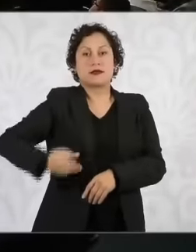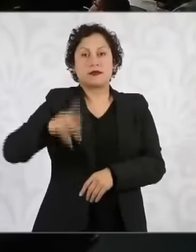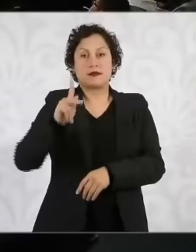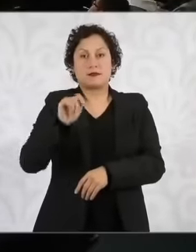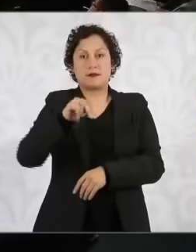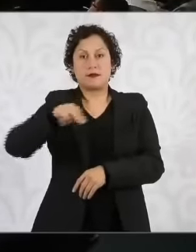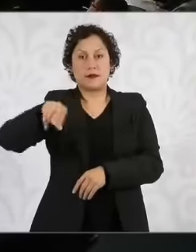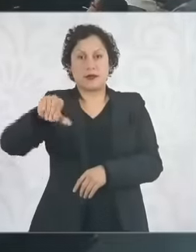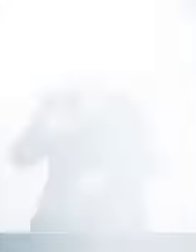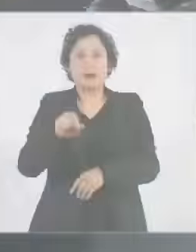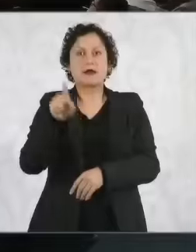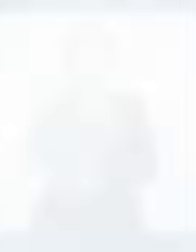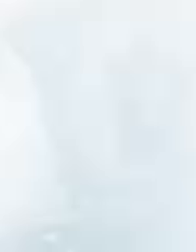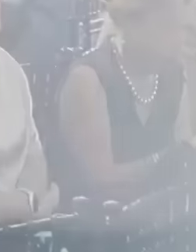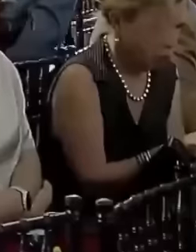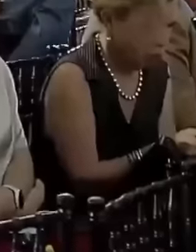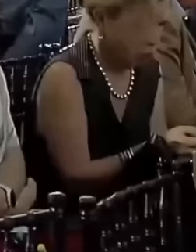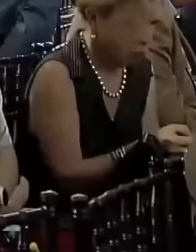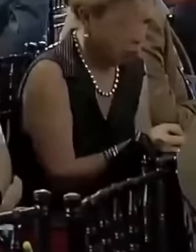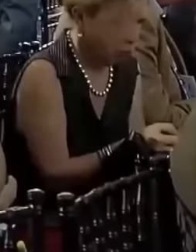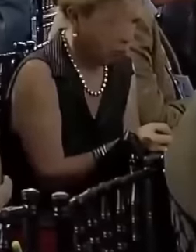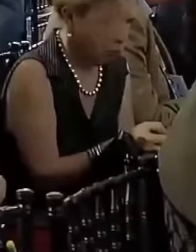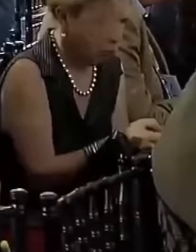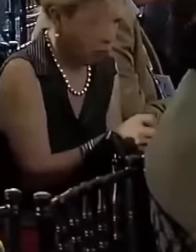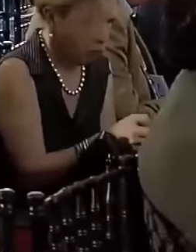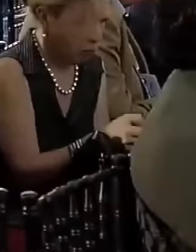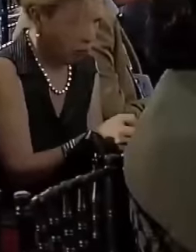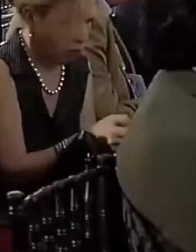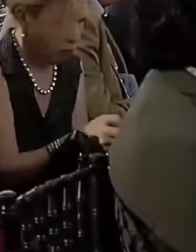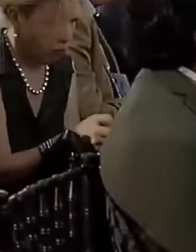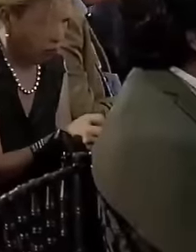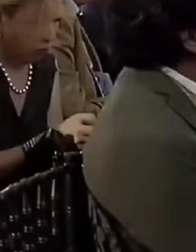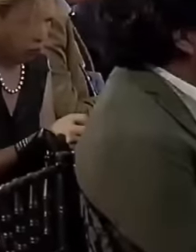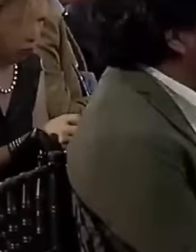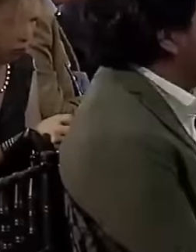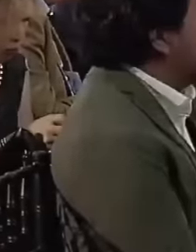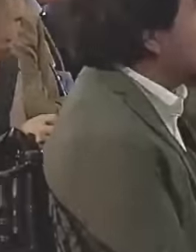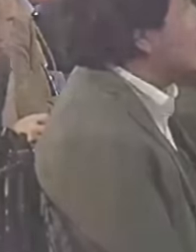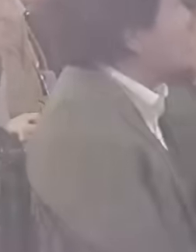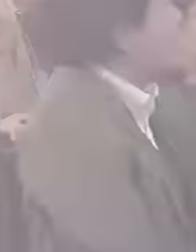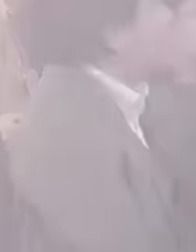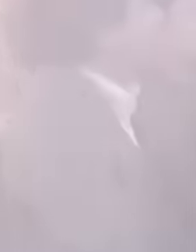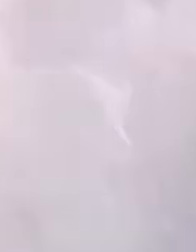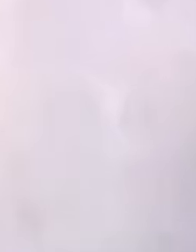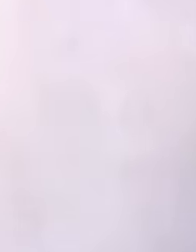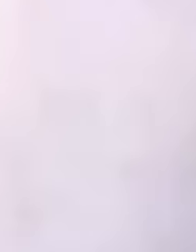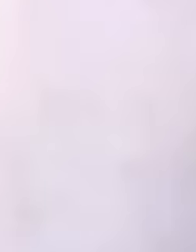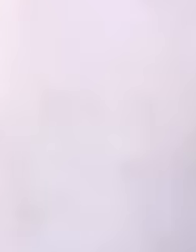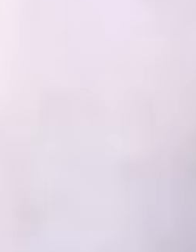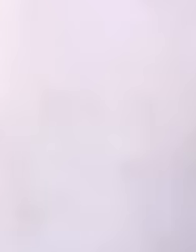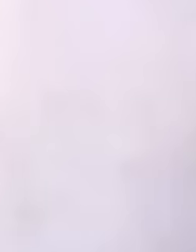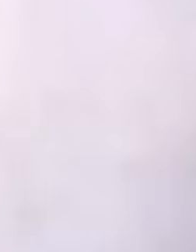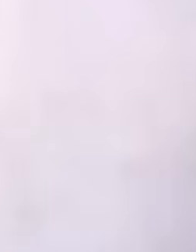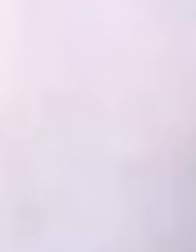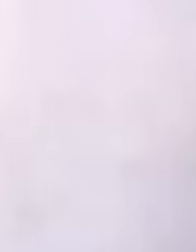the ministers, judges and magistrates have started with morning meetings to convince the people of Mexico